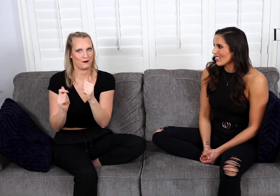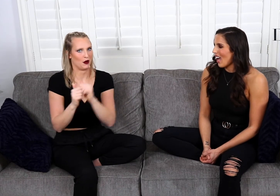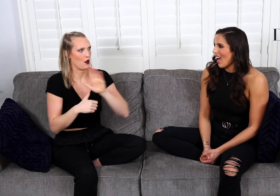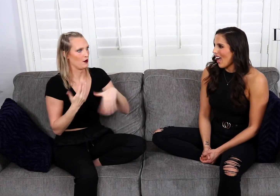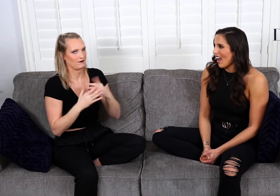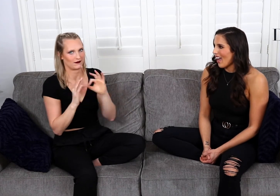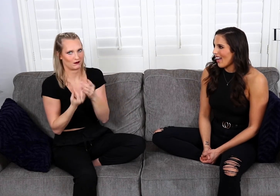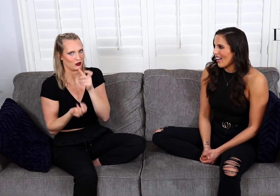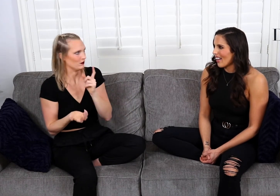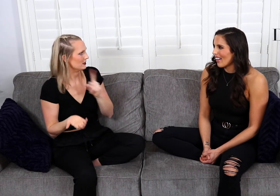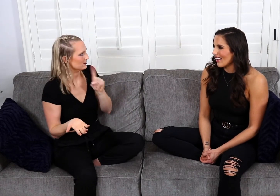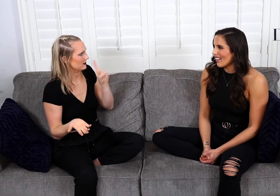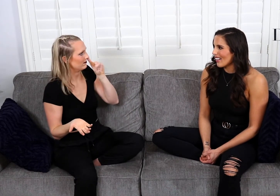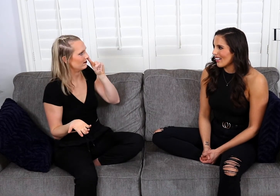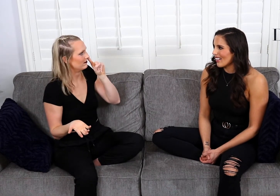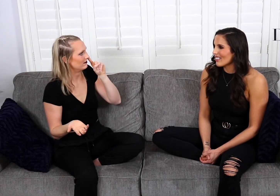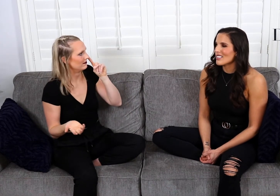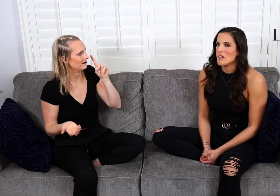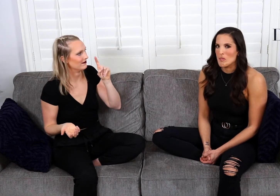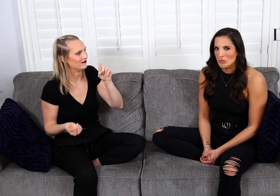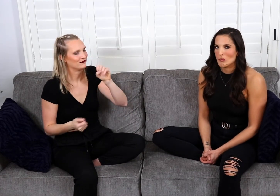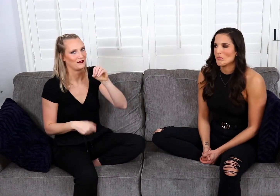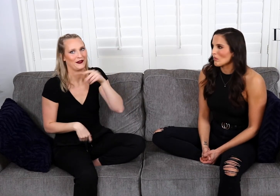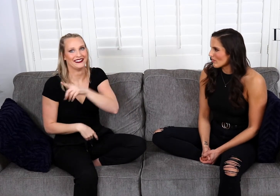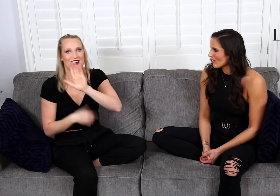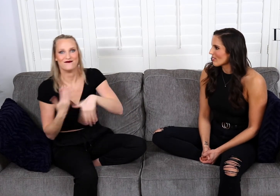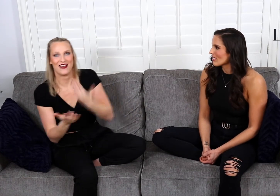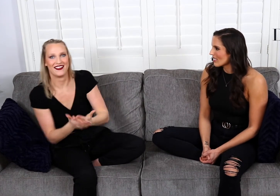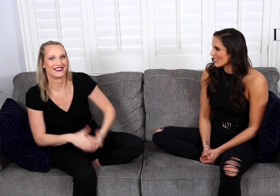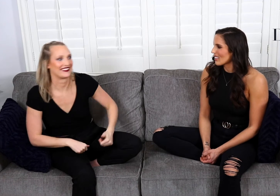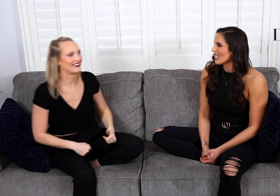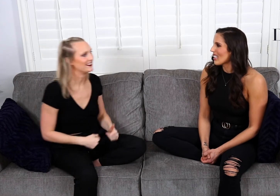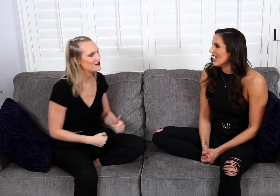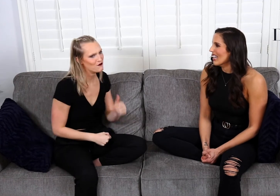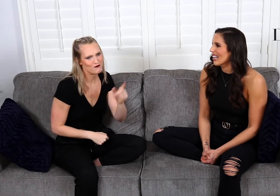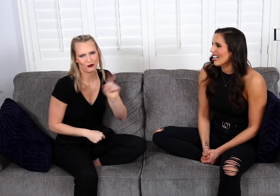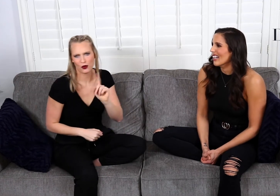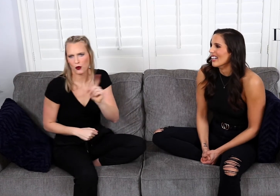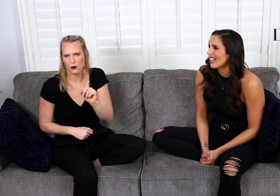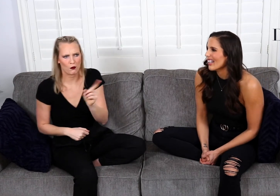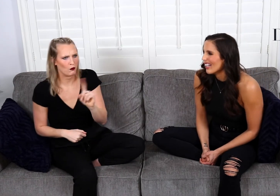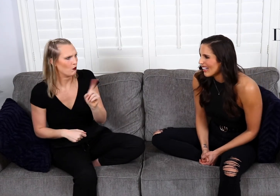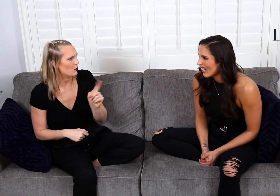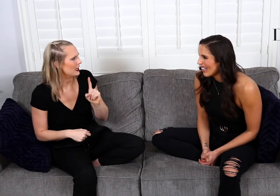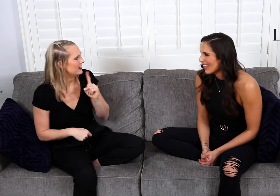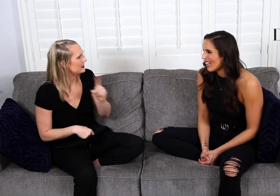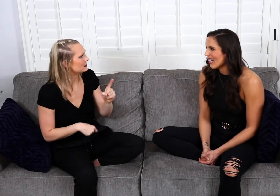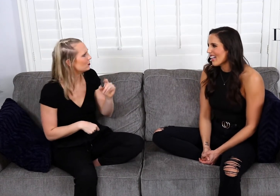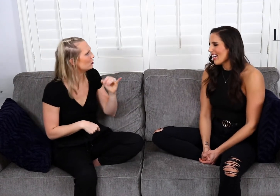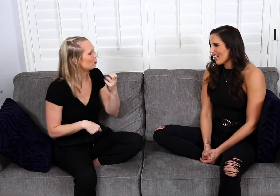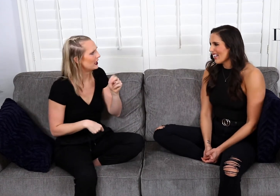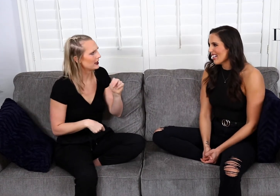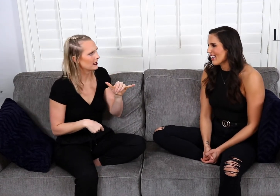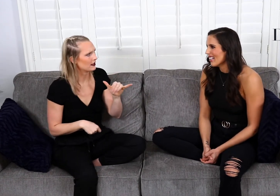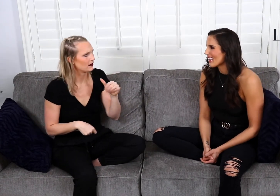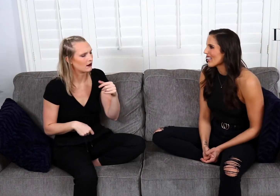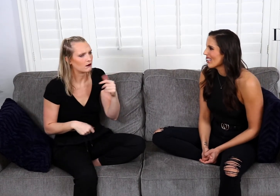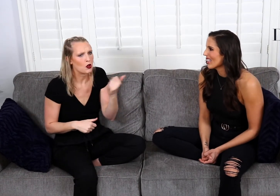be the only one with the entire family who, again, is Deaf. And so he got there and was like, “Uh... where's Jenny?”